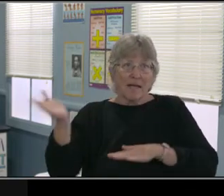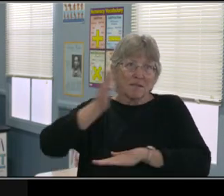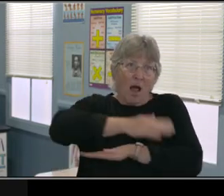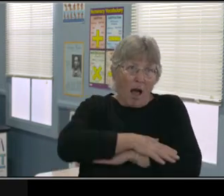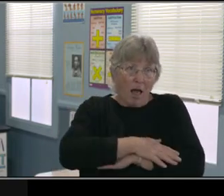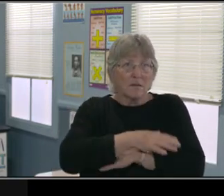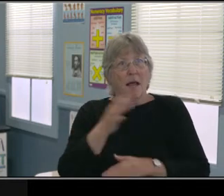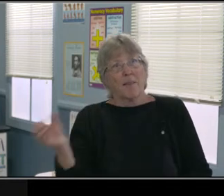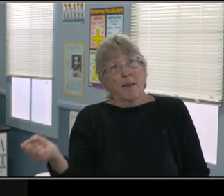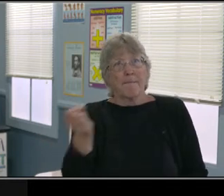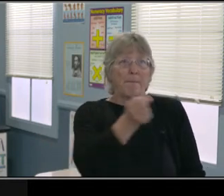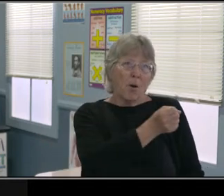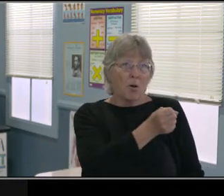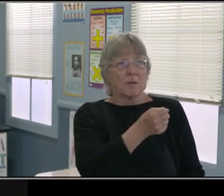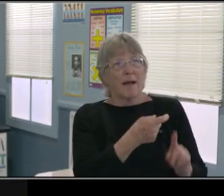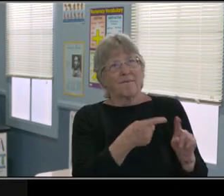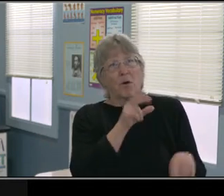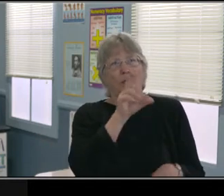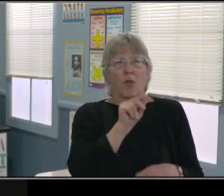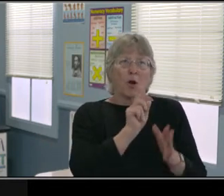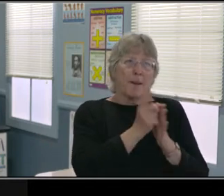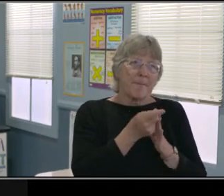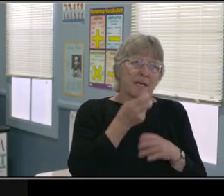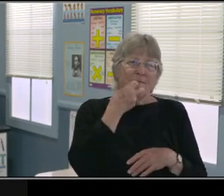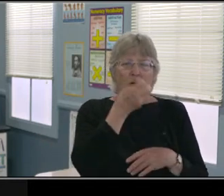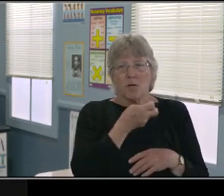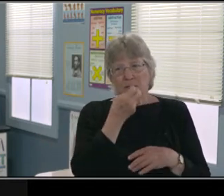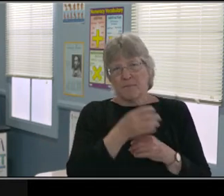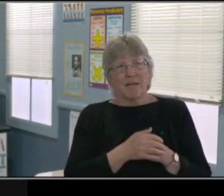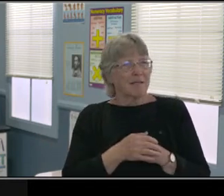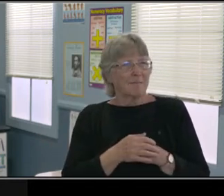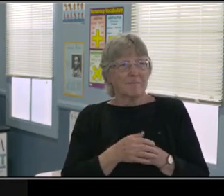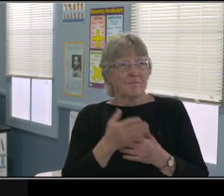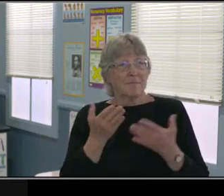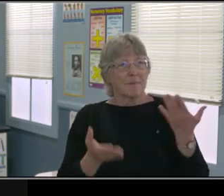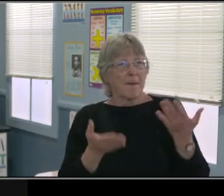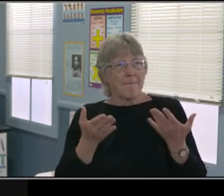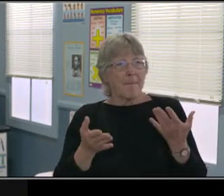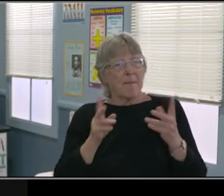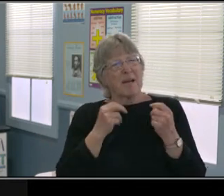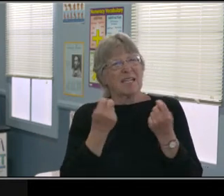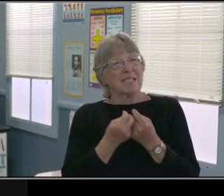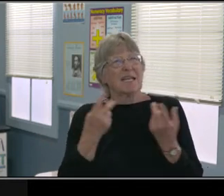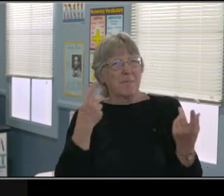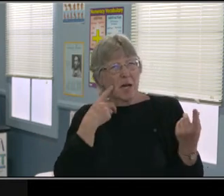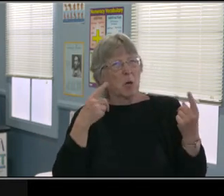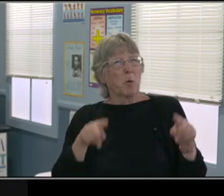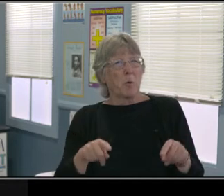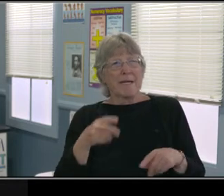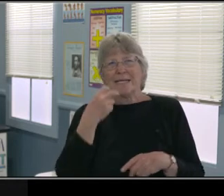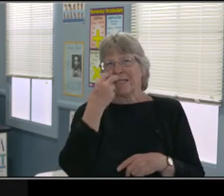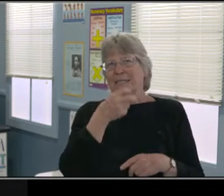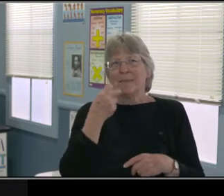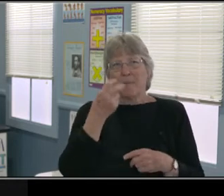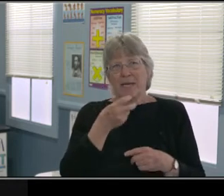in the OCIPD department, Rochelle Martin, Ashley Rhoads and Courtney Zebrowski. They're teachers,